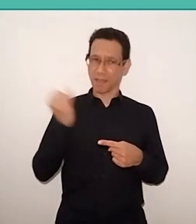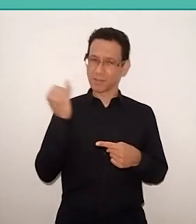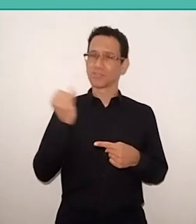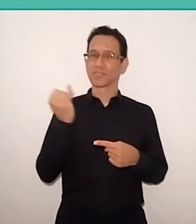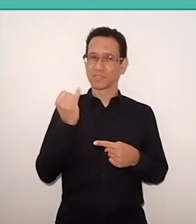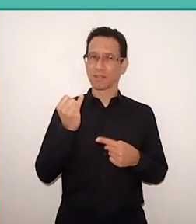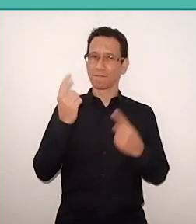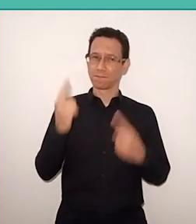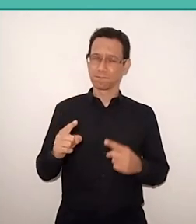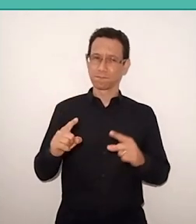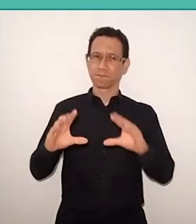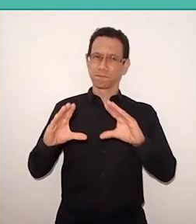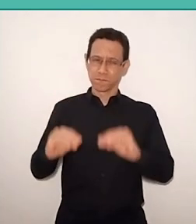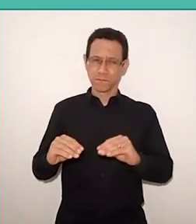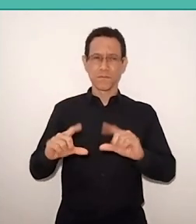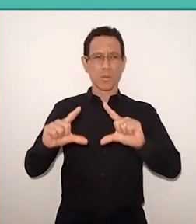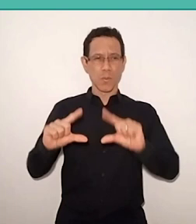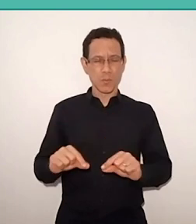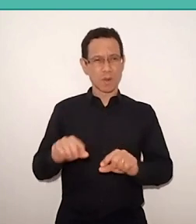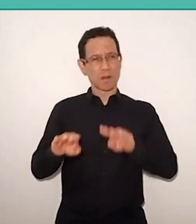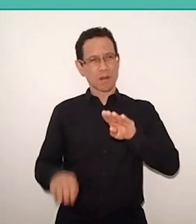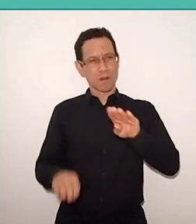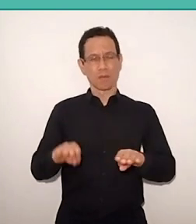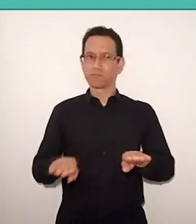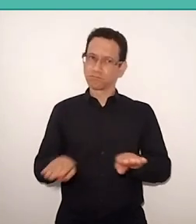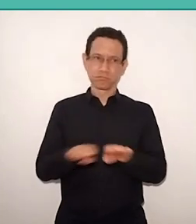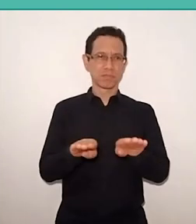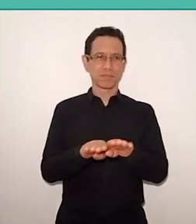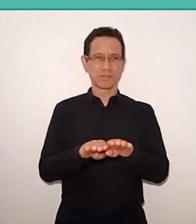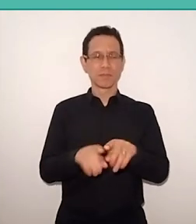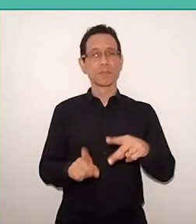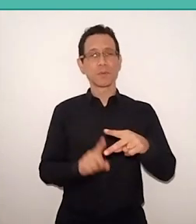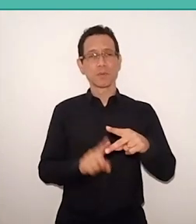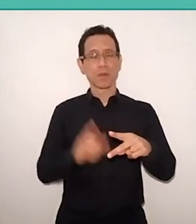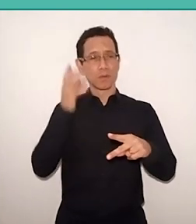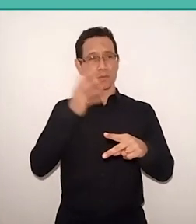inequality, a discourse about the defense of public education,